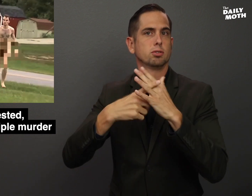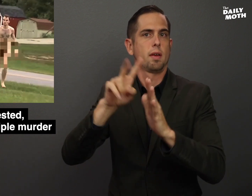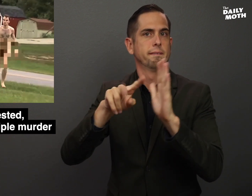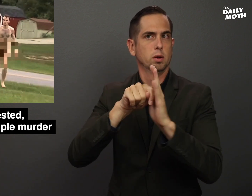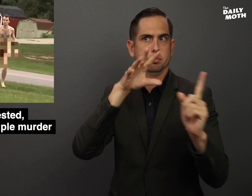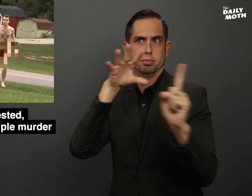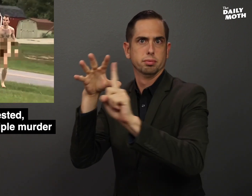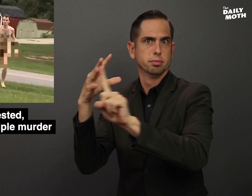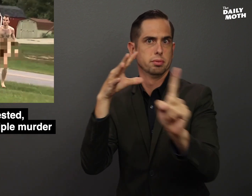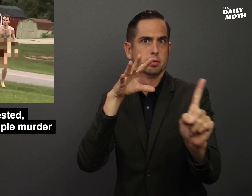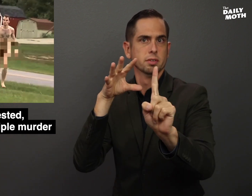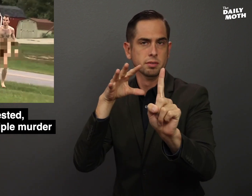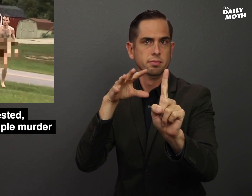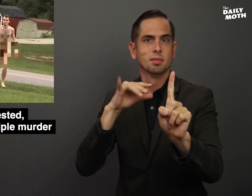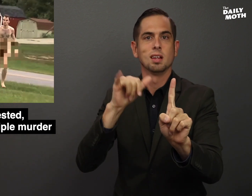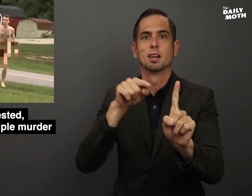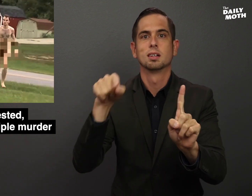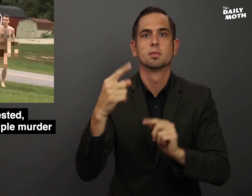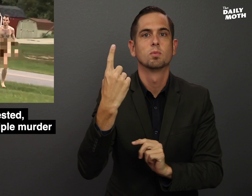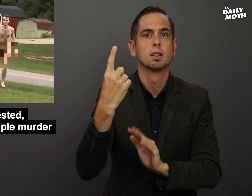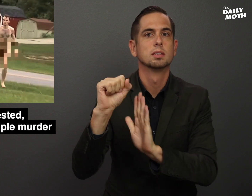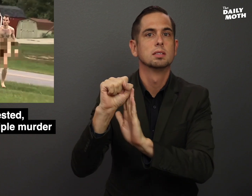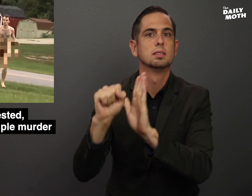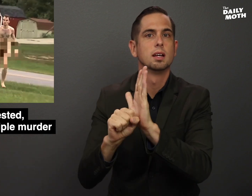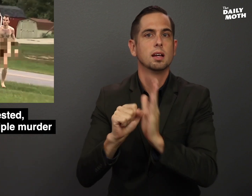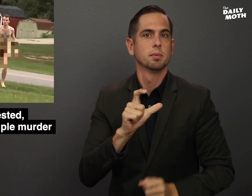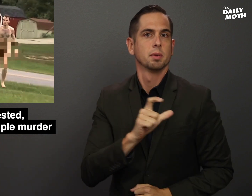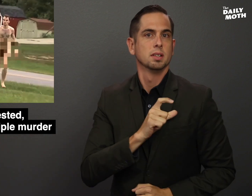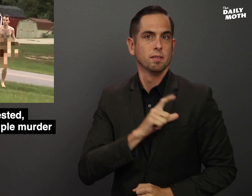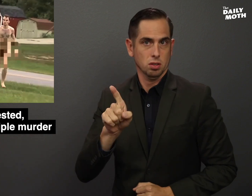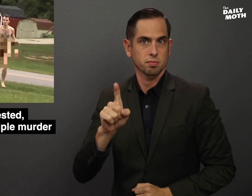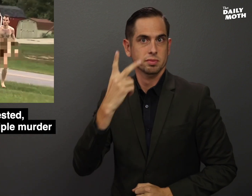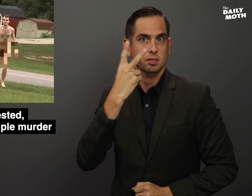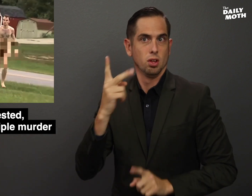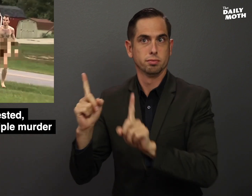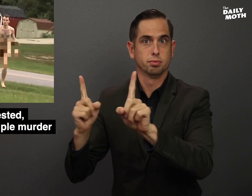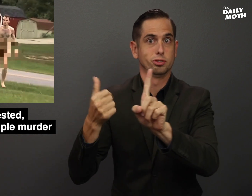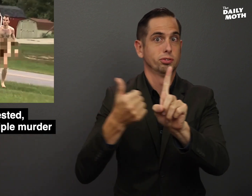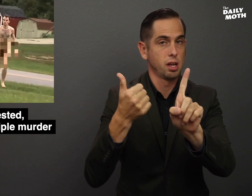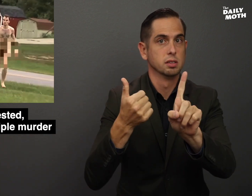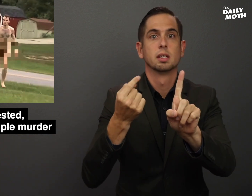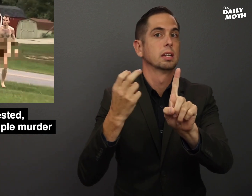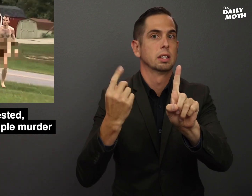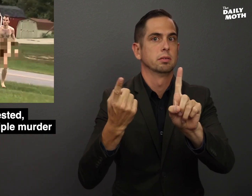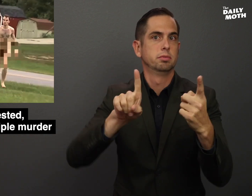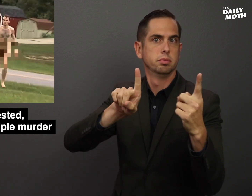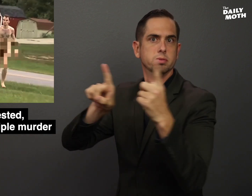which is when the video started. A state police officer was seen chasing and running away